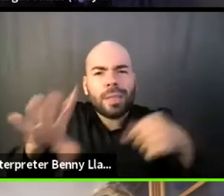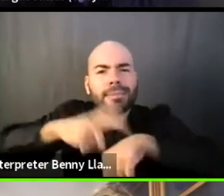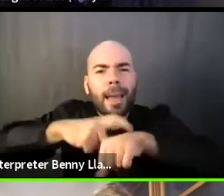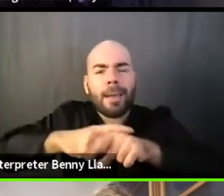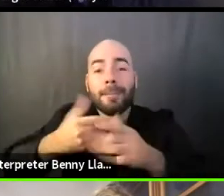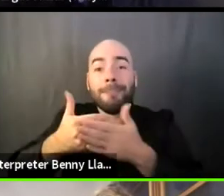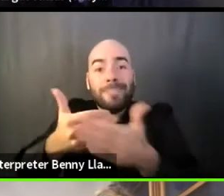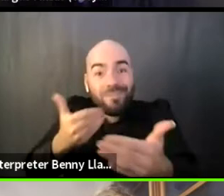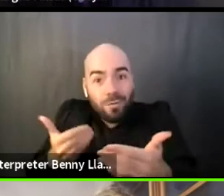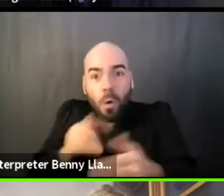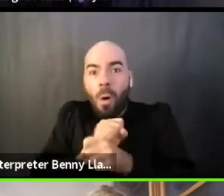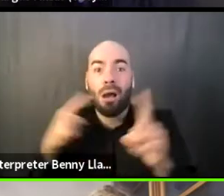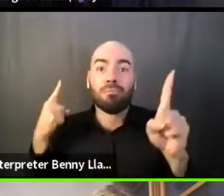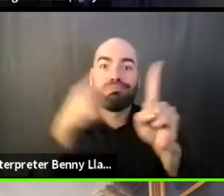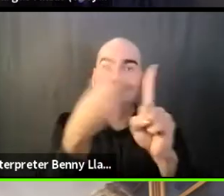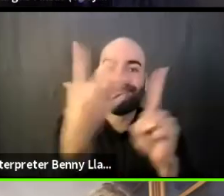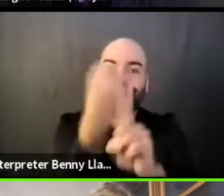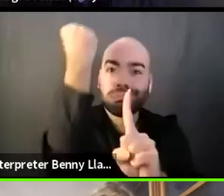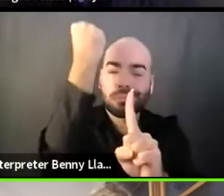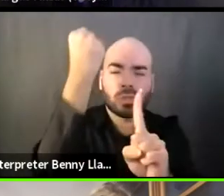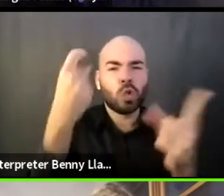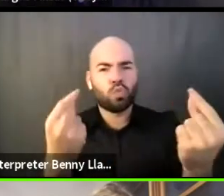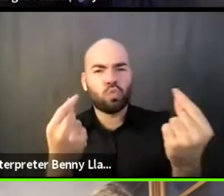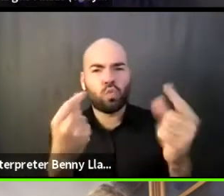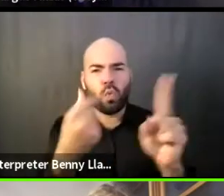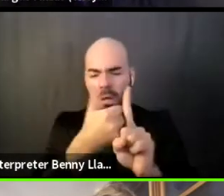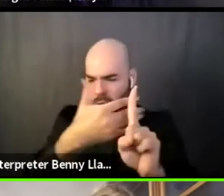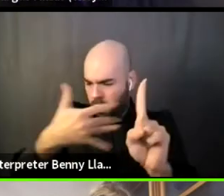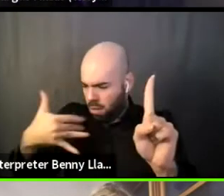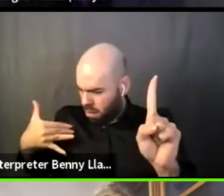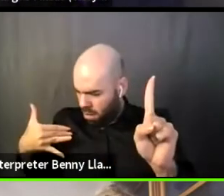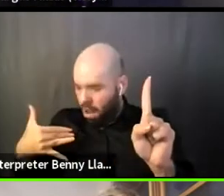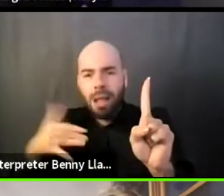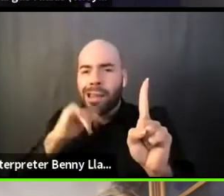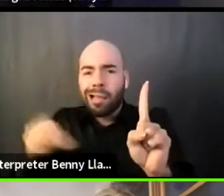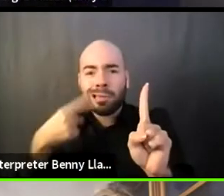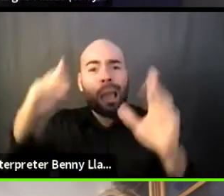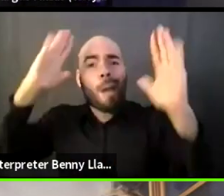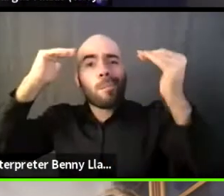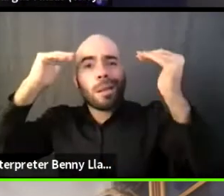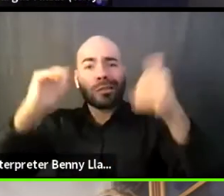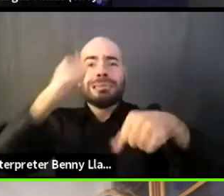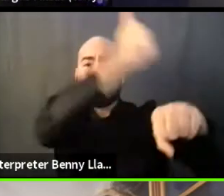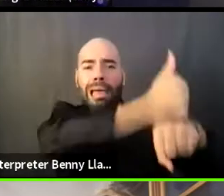without some specific expectation of where it has to be and where it has to go within a certain timeline.